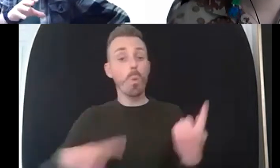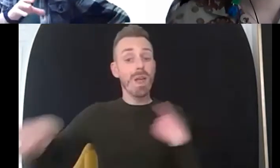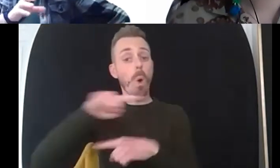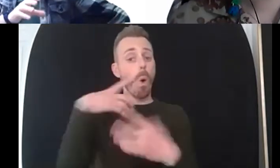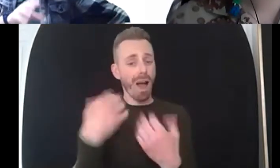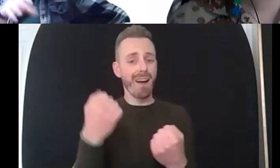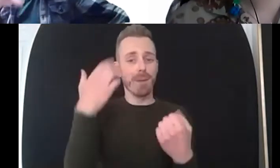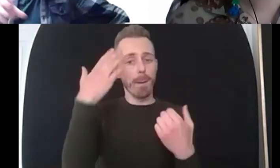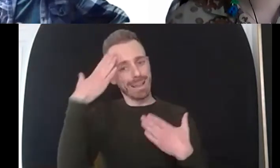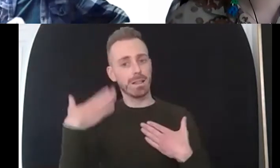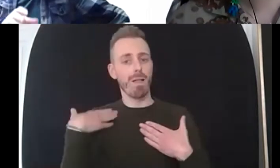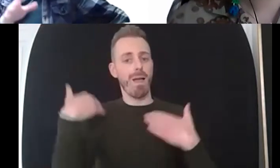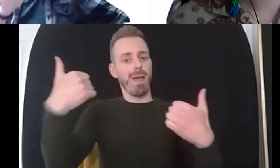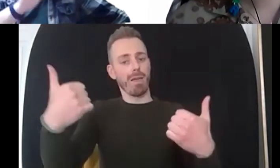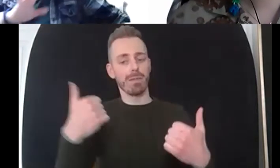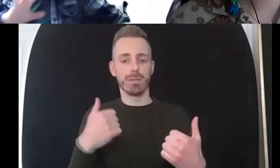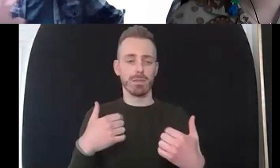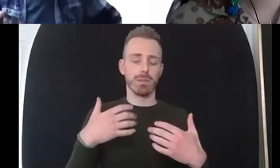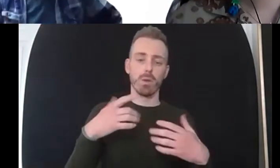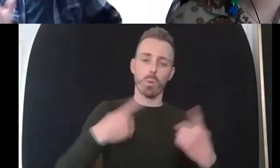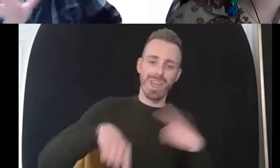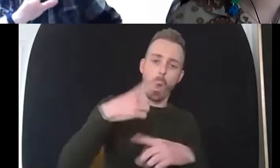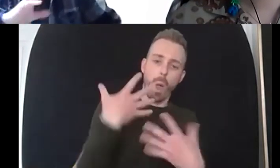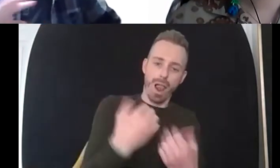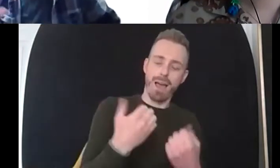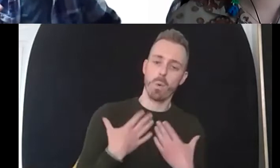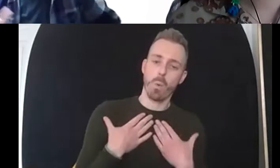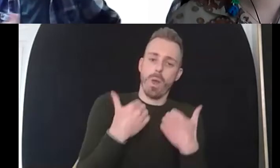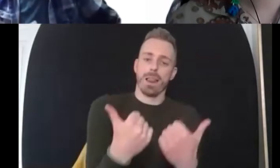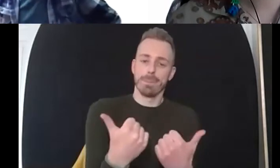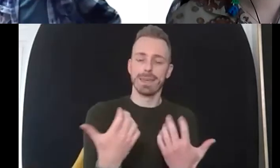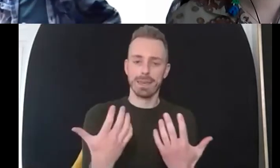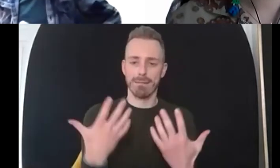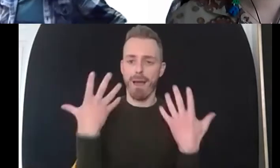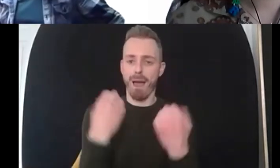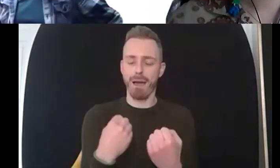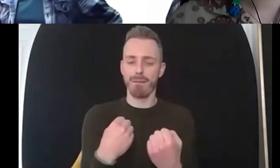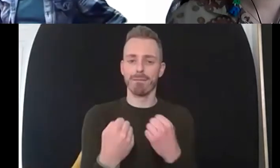and we all have well-being it's it's how that that fluidly changes for us and what impacts on us